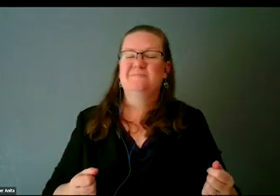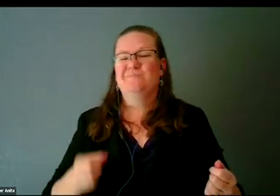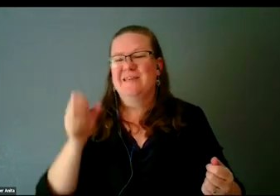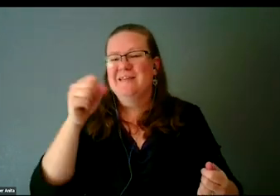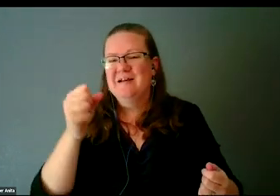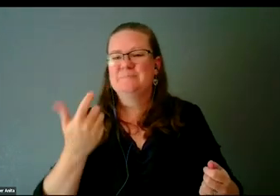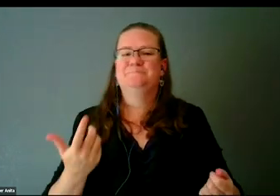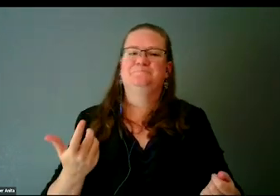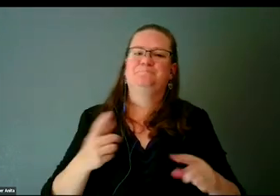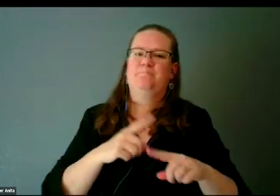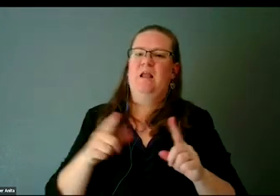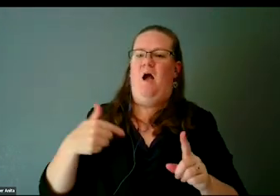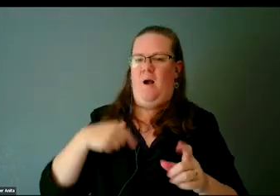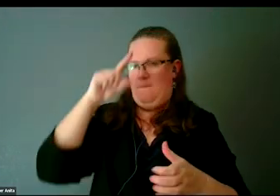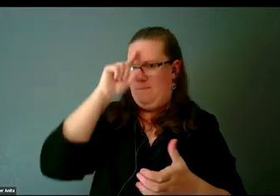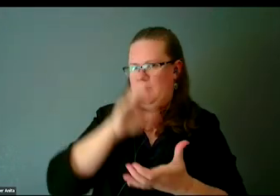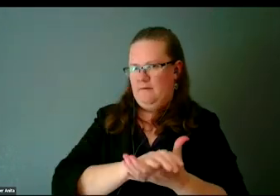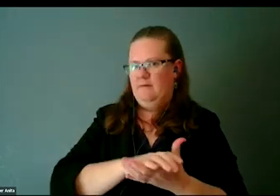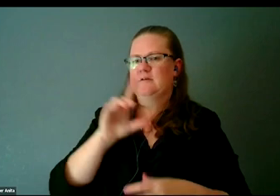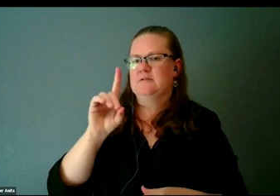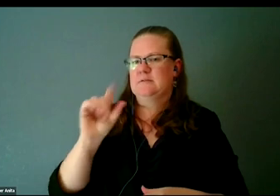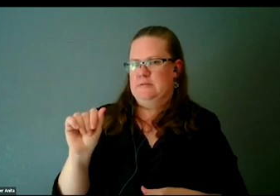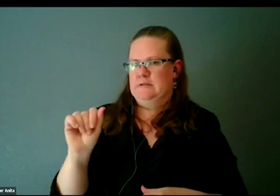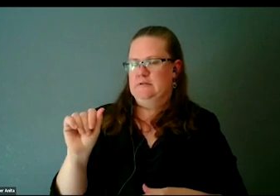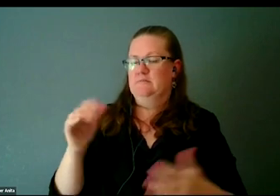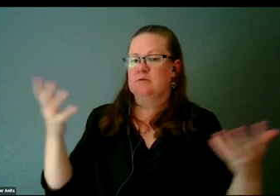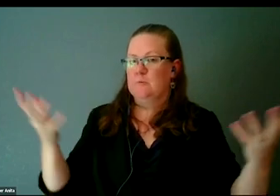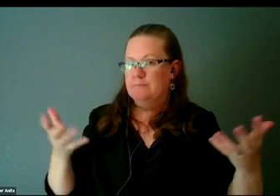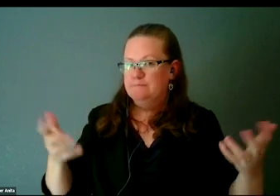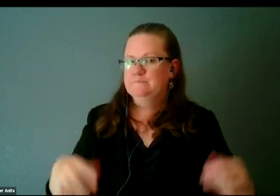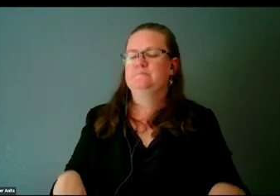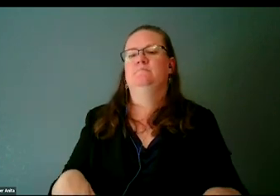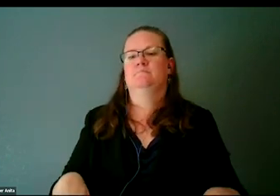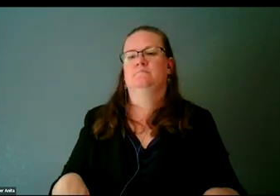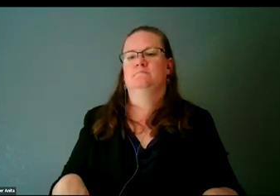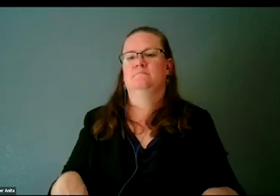disability is that it is a societal barrier.